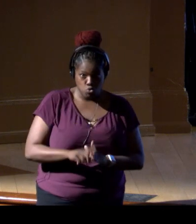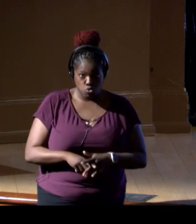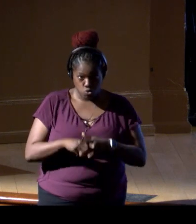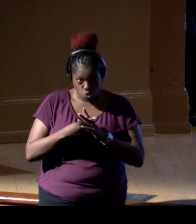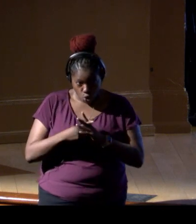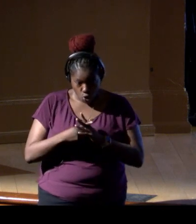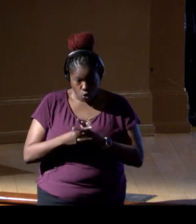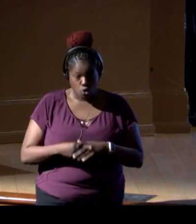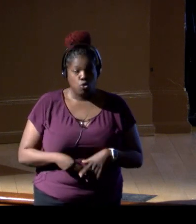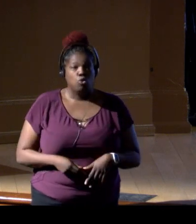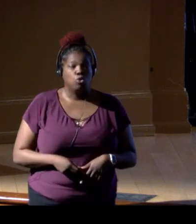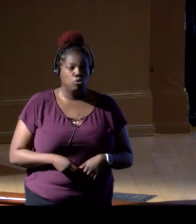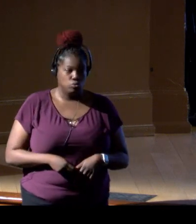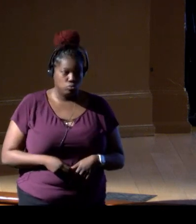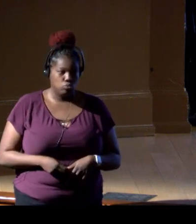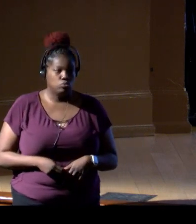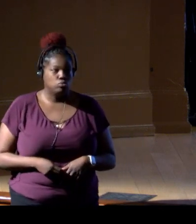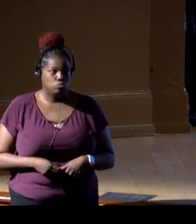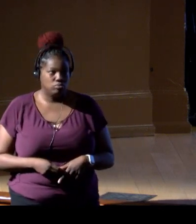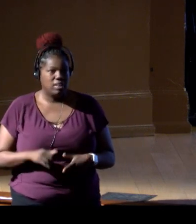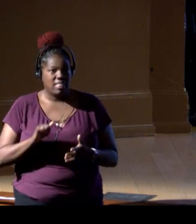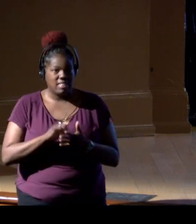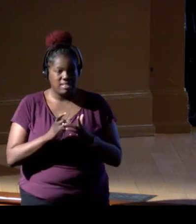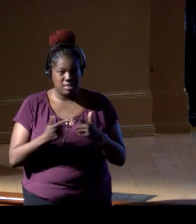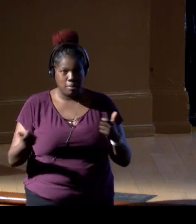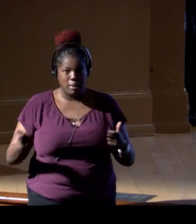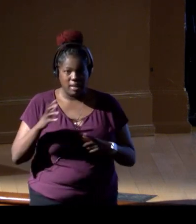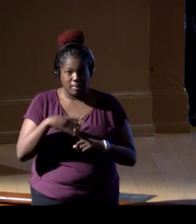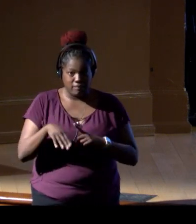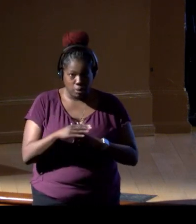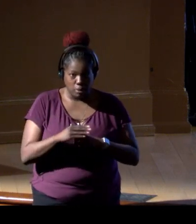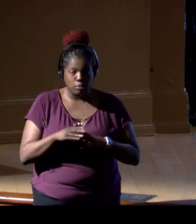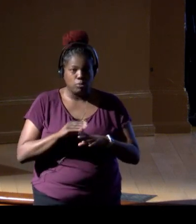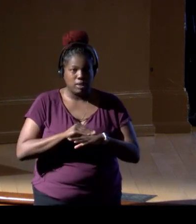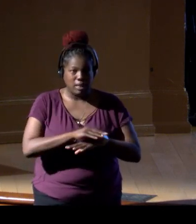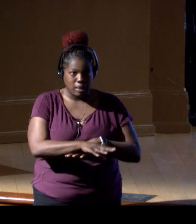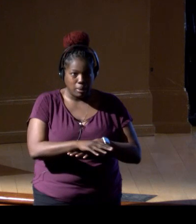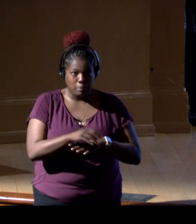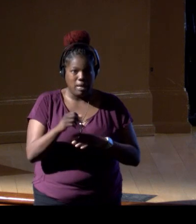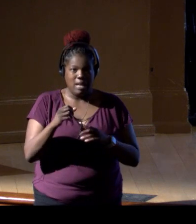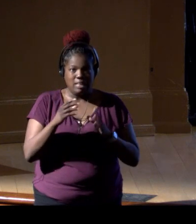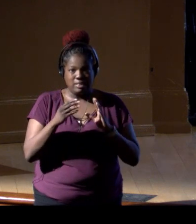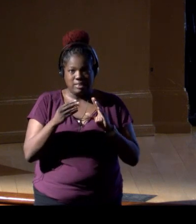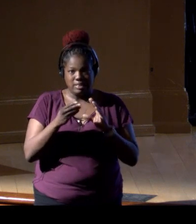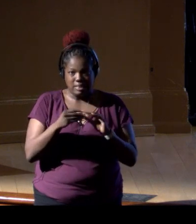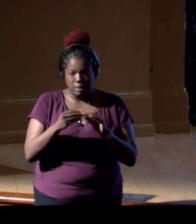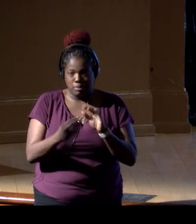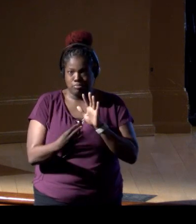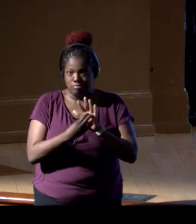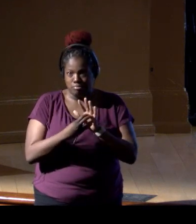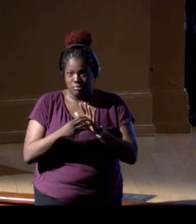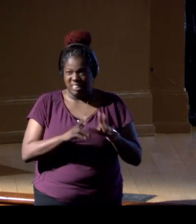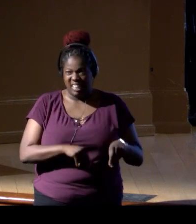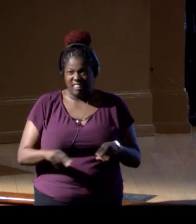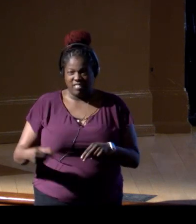And so, that's the big environmental impact statements, and Navy's got those for the entire Eastern,